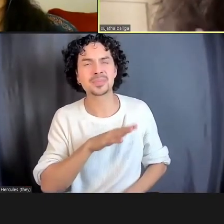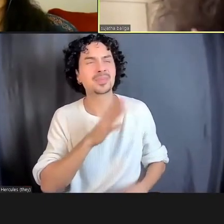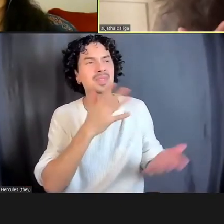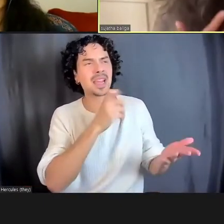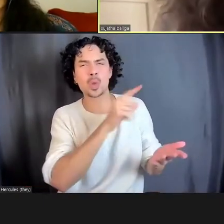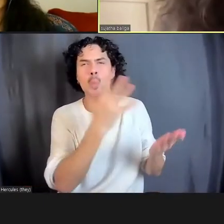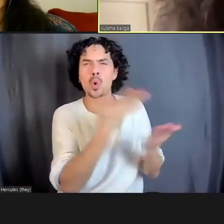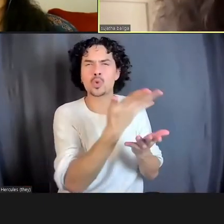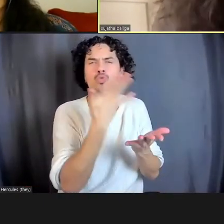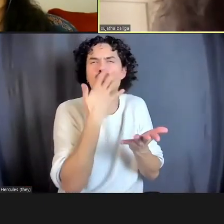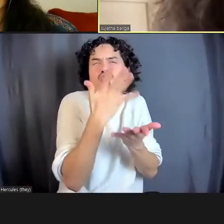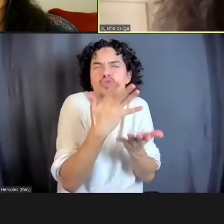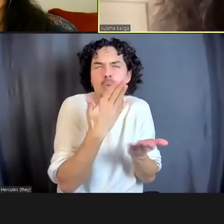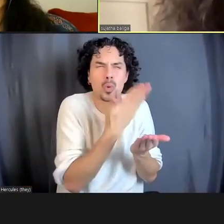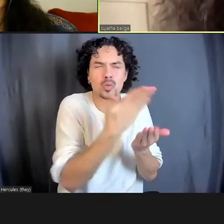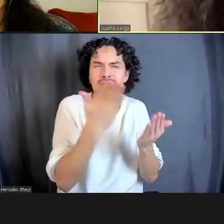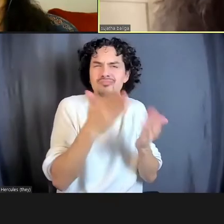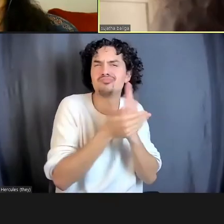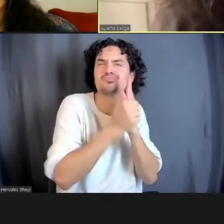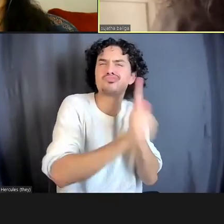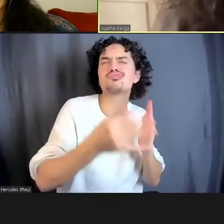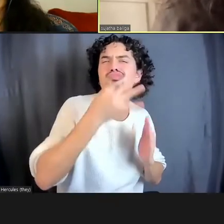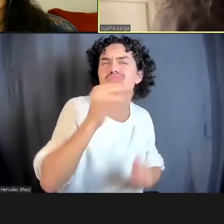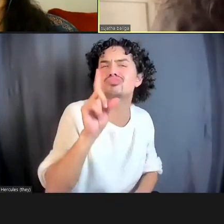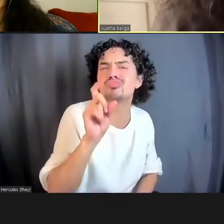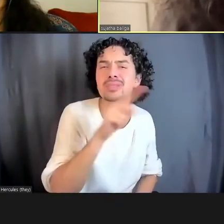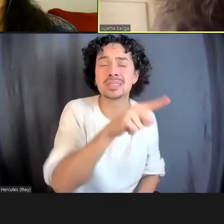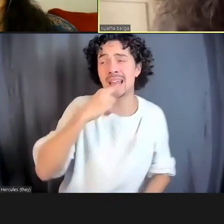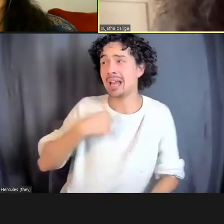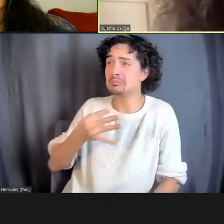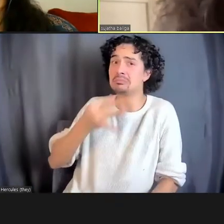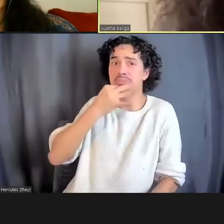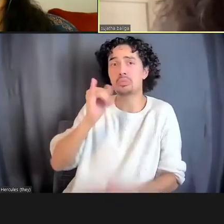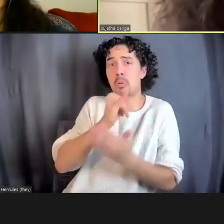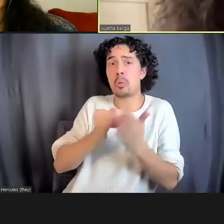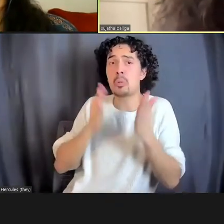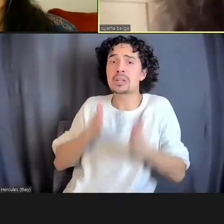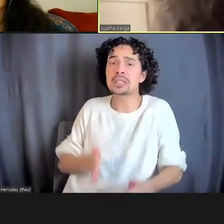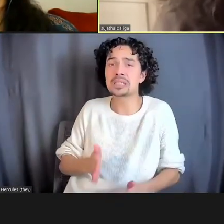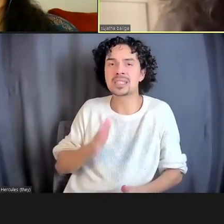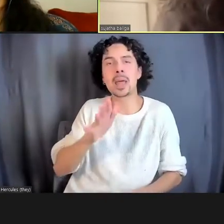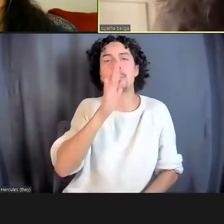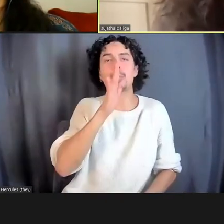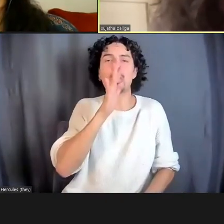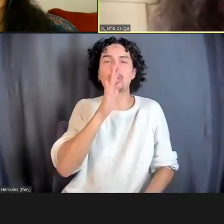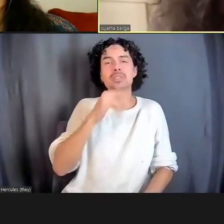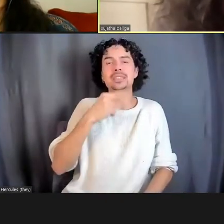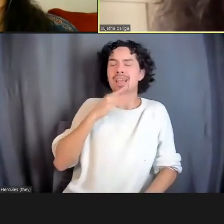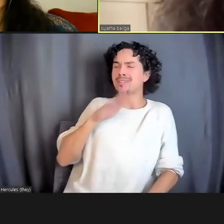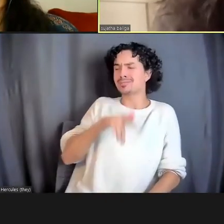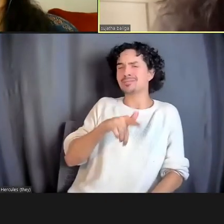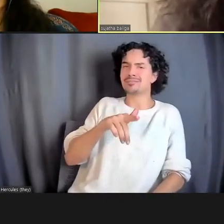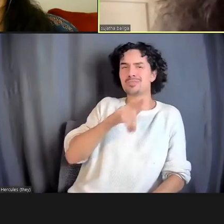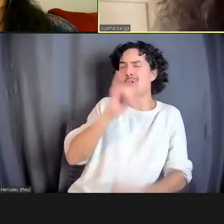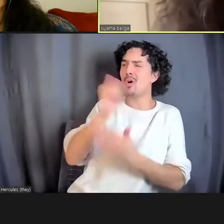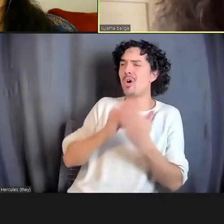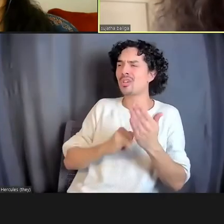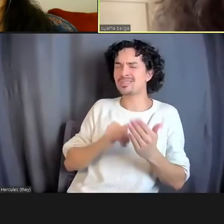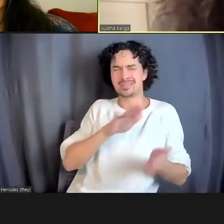getting in all this trouble, what could you be doing with your time?" He says, "I'm a really good artist." And his mother said, "You can't pay this woman back with your art for all this